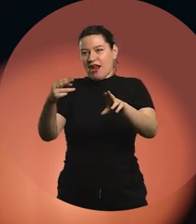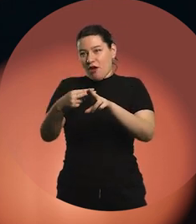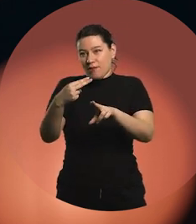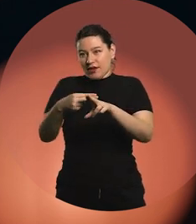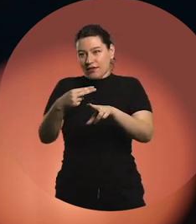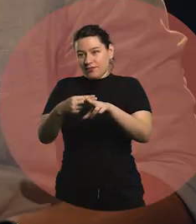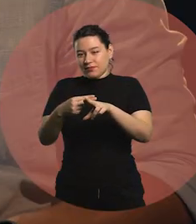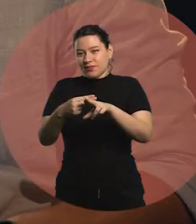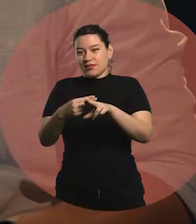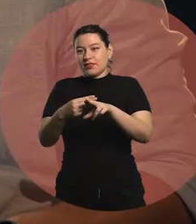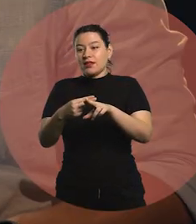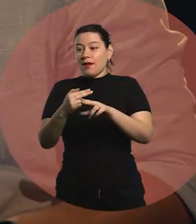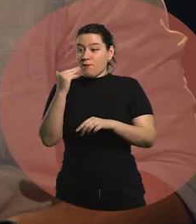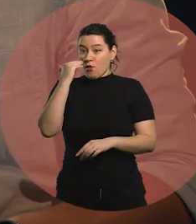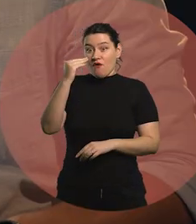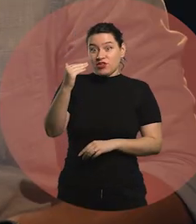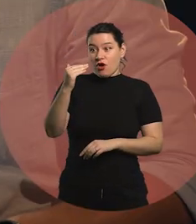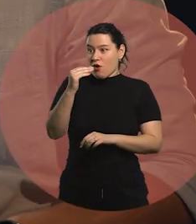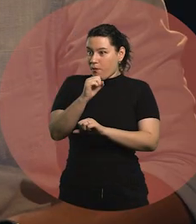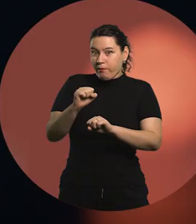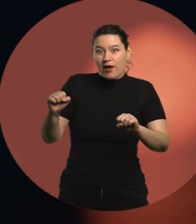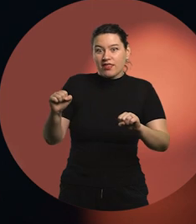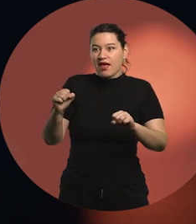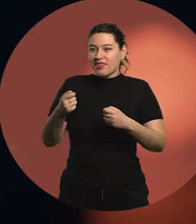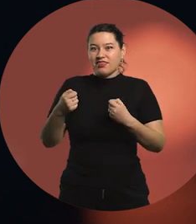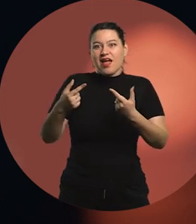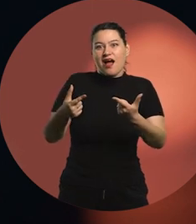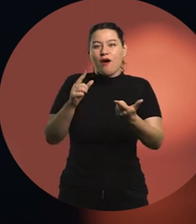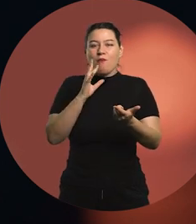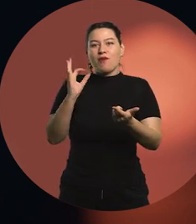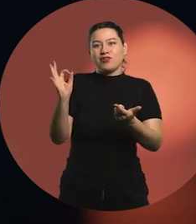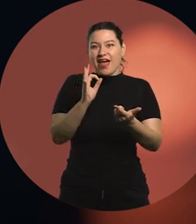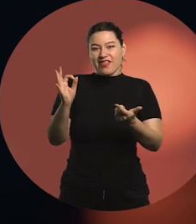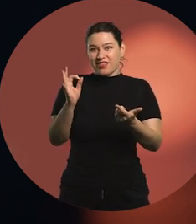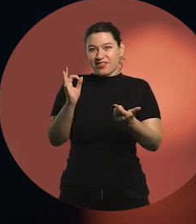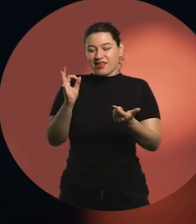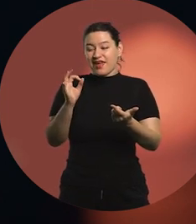But that the teacher can open possibilities, that is what